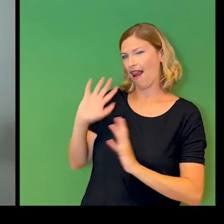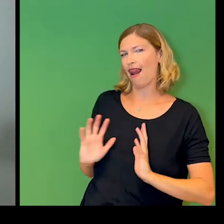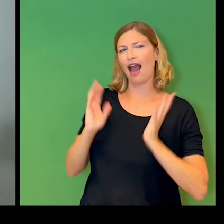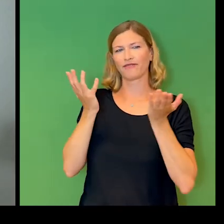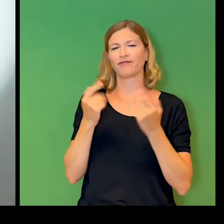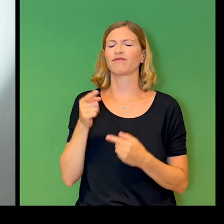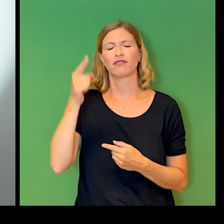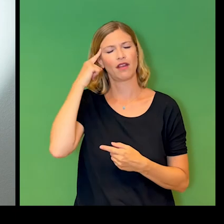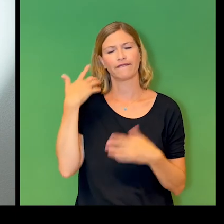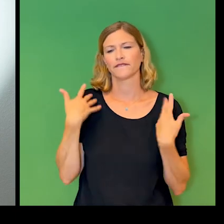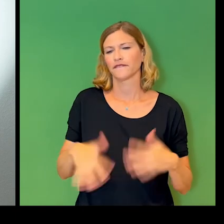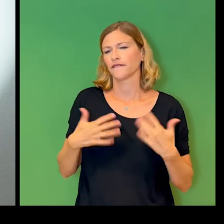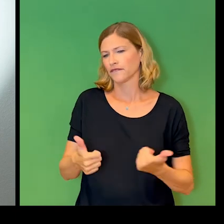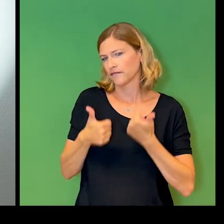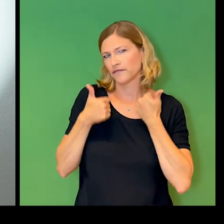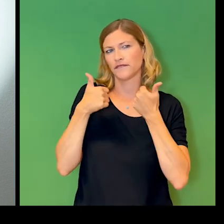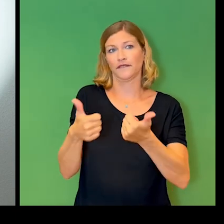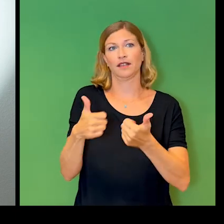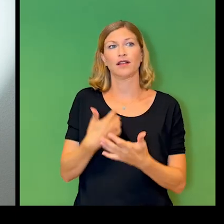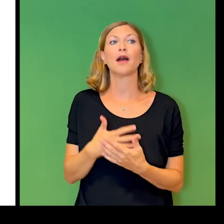It's going to be brilliant and terrifying at the same time.